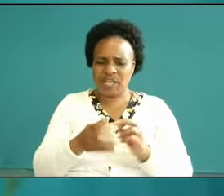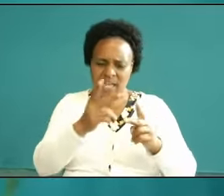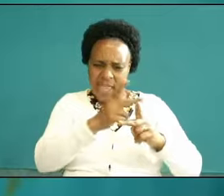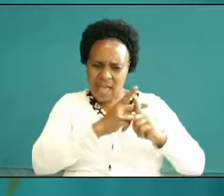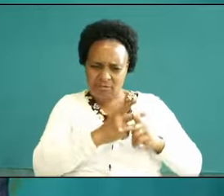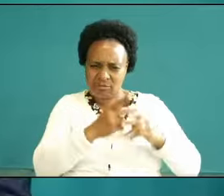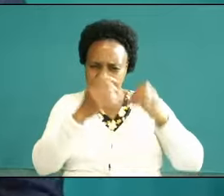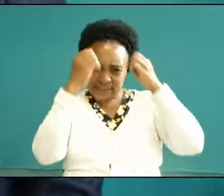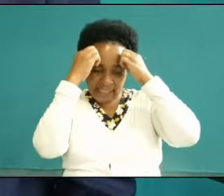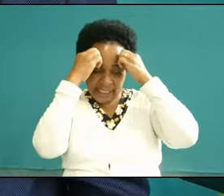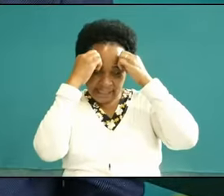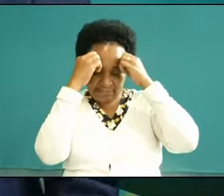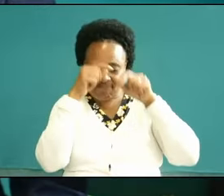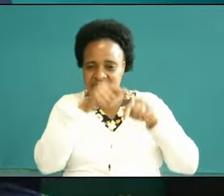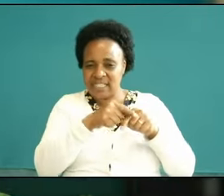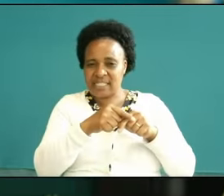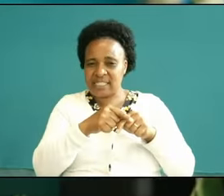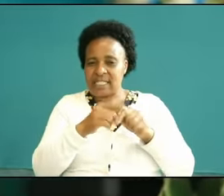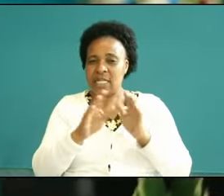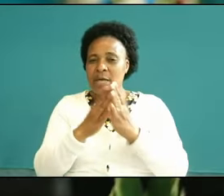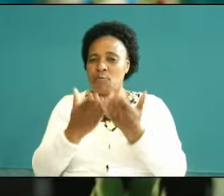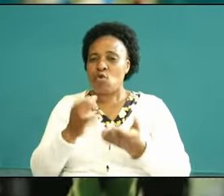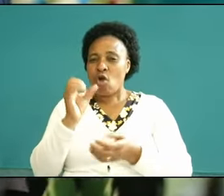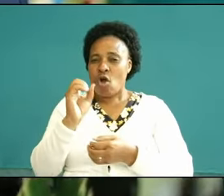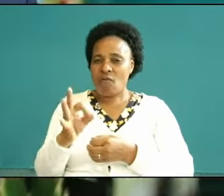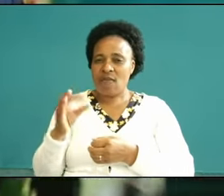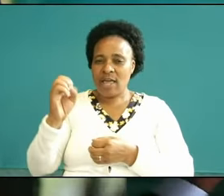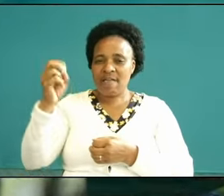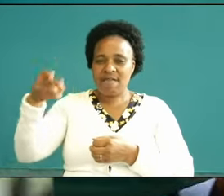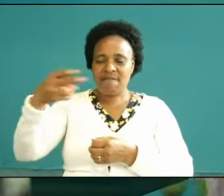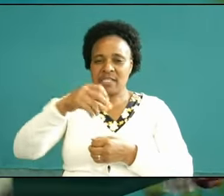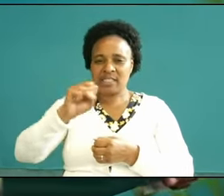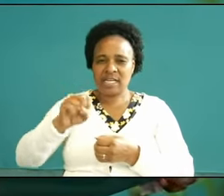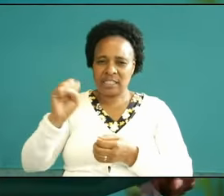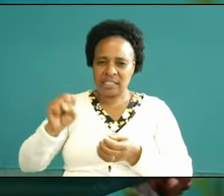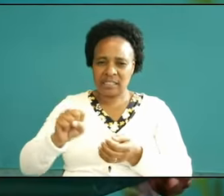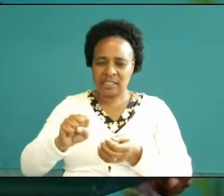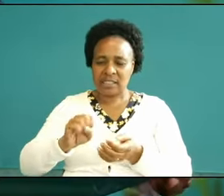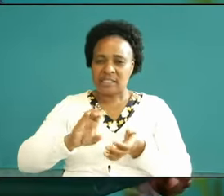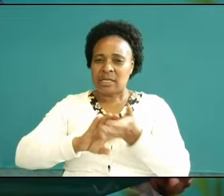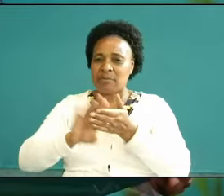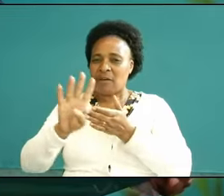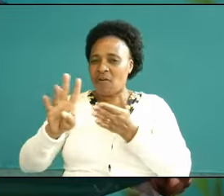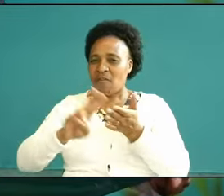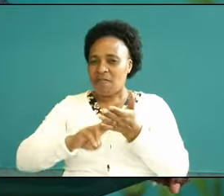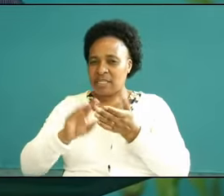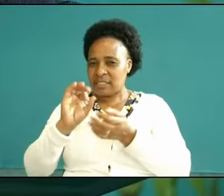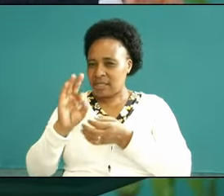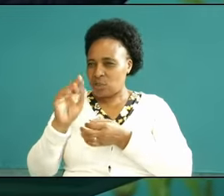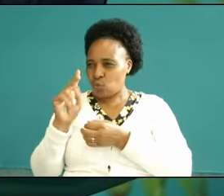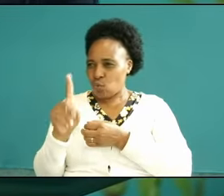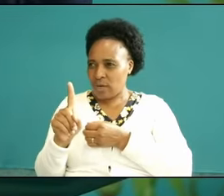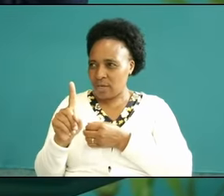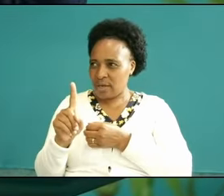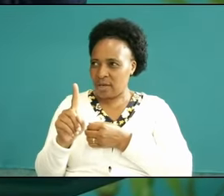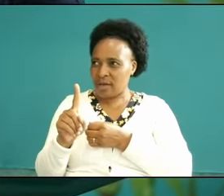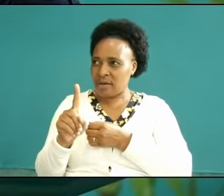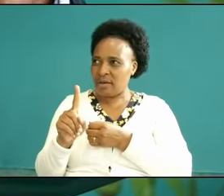the book of Ephesians you see Paul says in chapter 4 verse number 30 and 31 and not